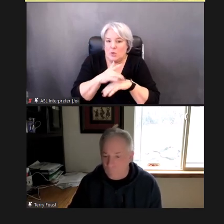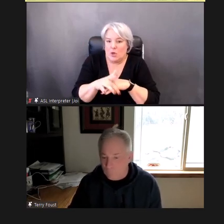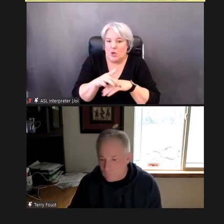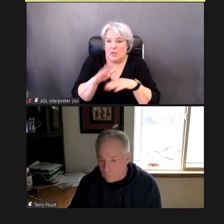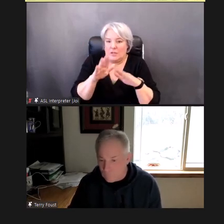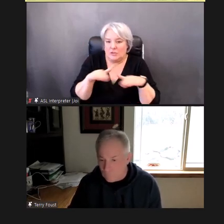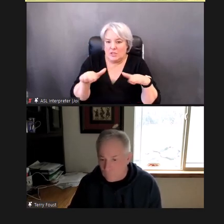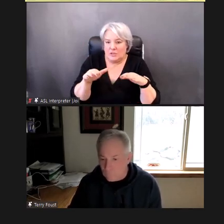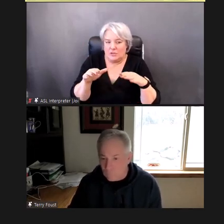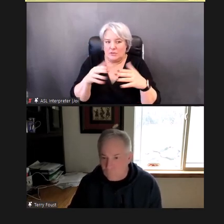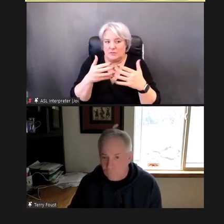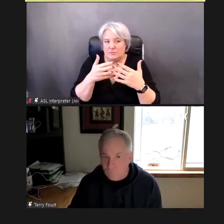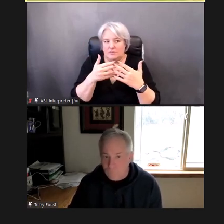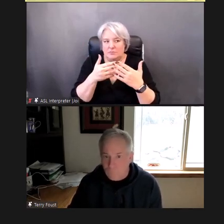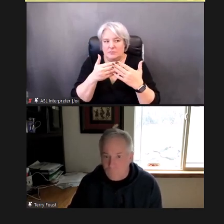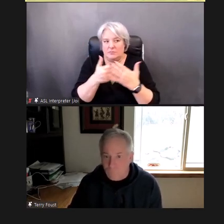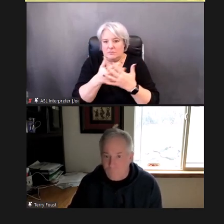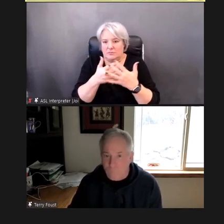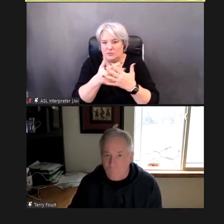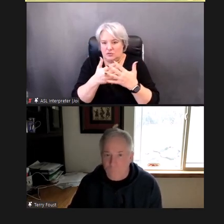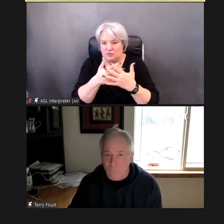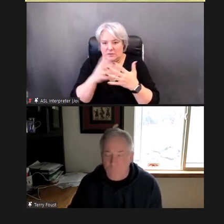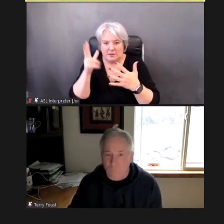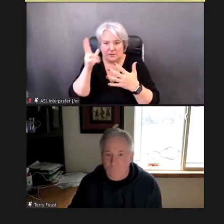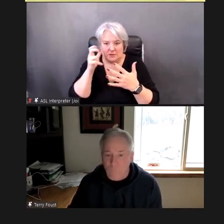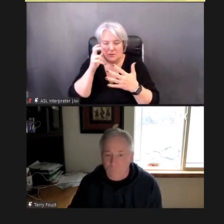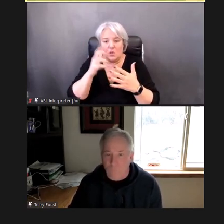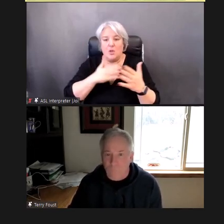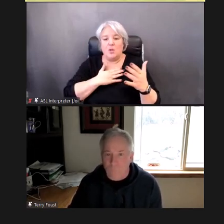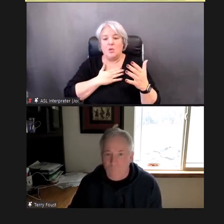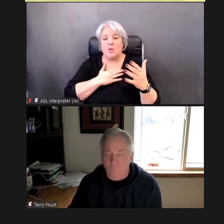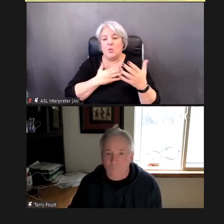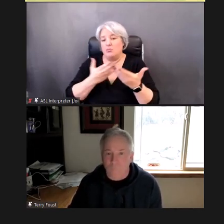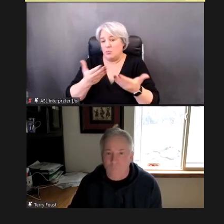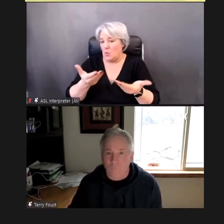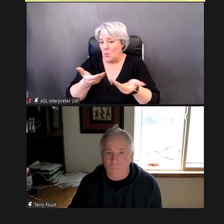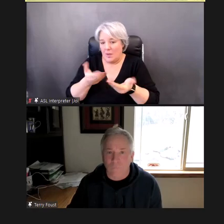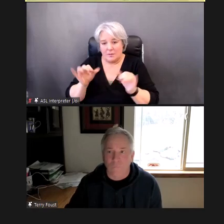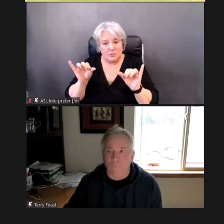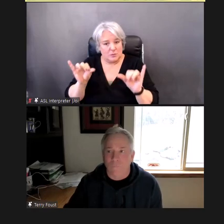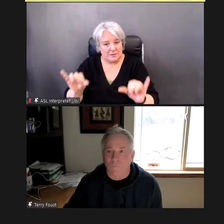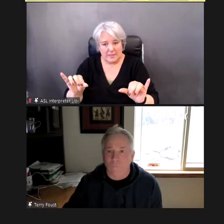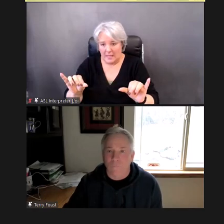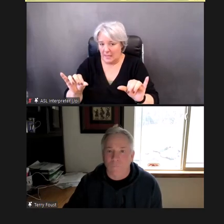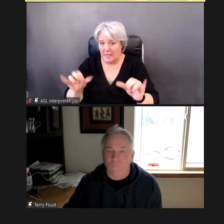welcome to stay on, you can benefit from what we're talking about: But next week --